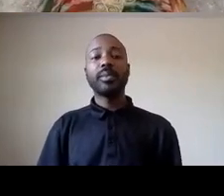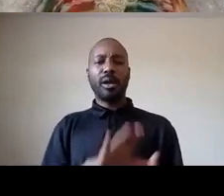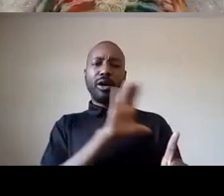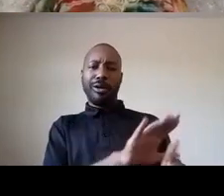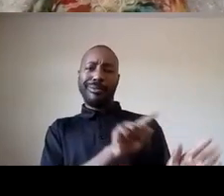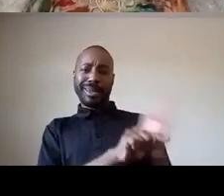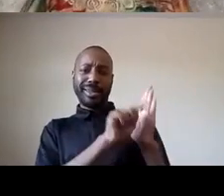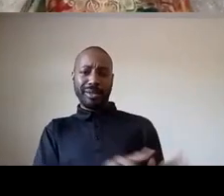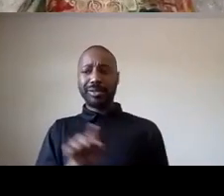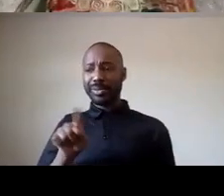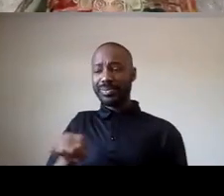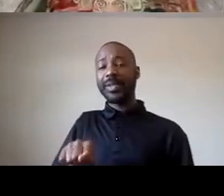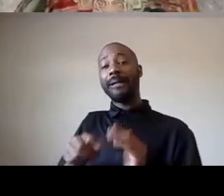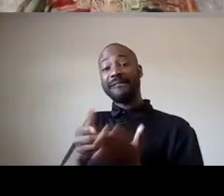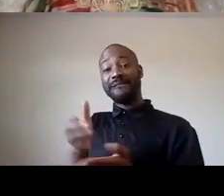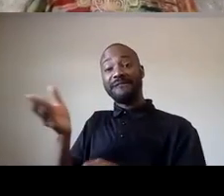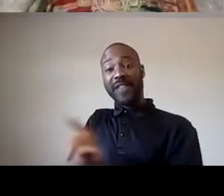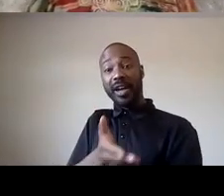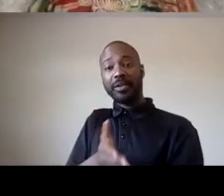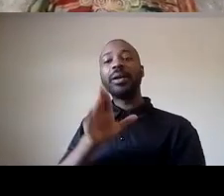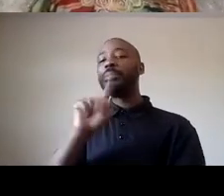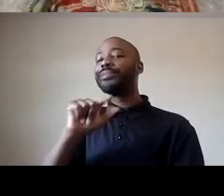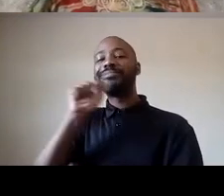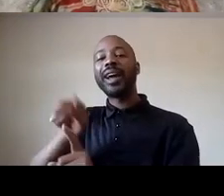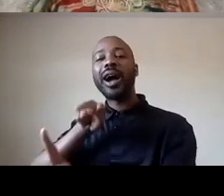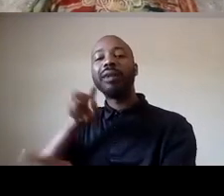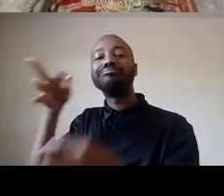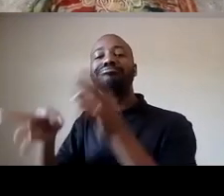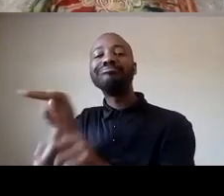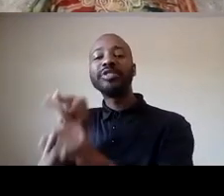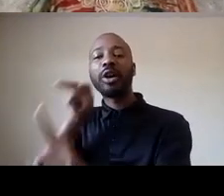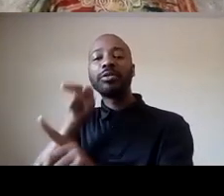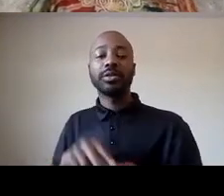prosecuted and then as we're lifting up george floyd we need to